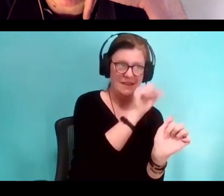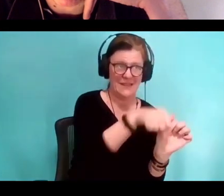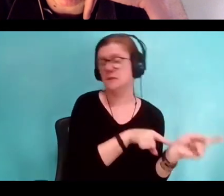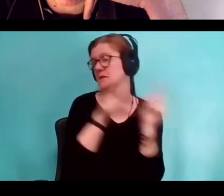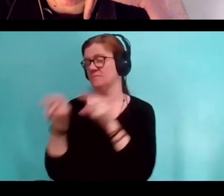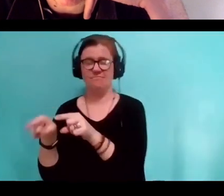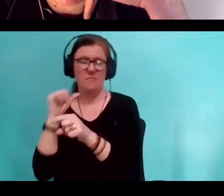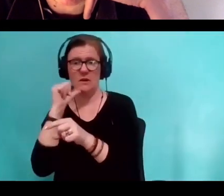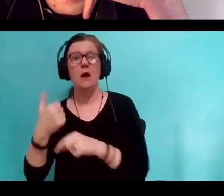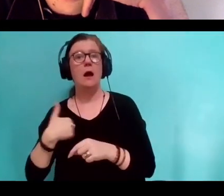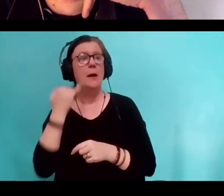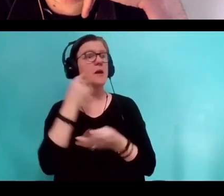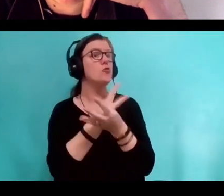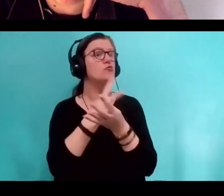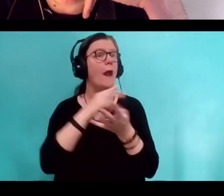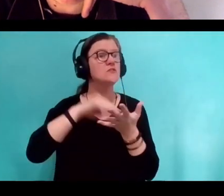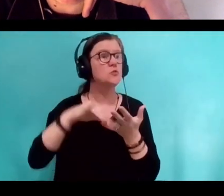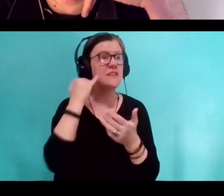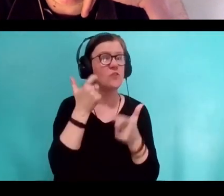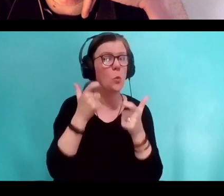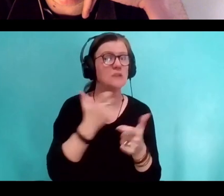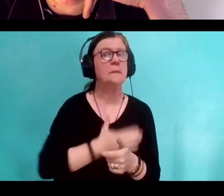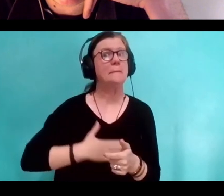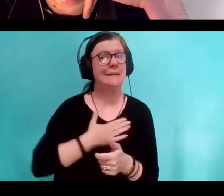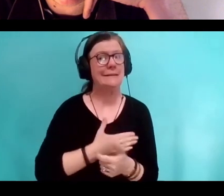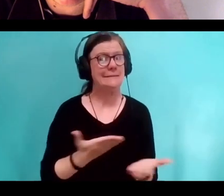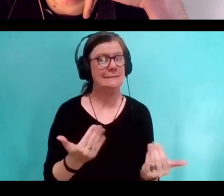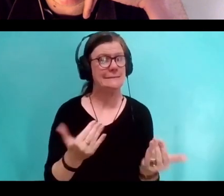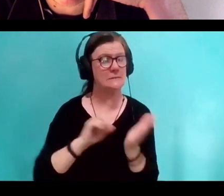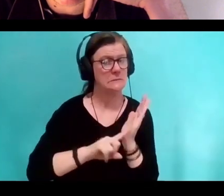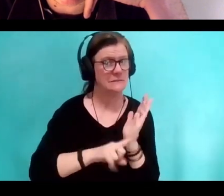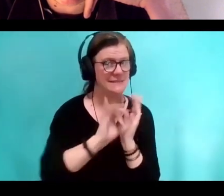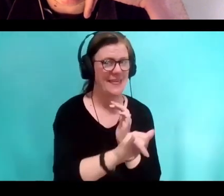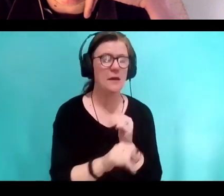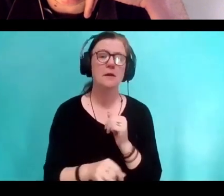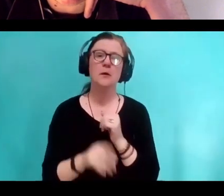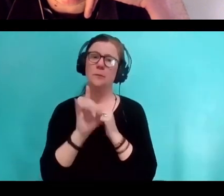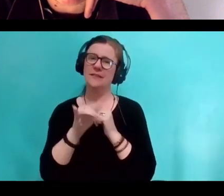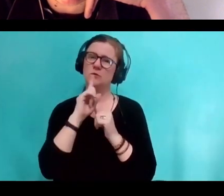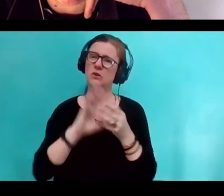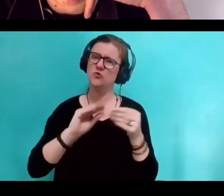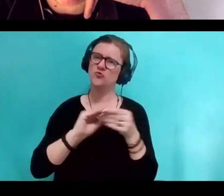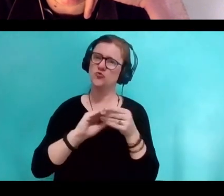that's another research. But I think that's part of what stories do,